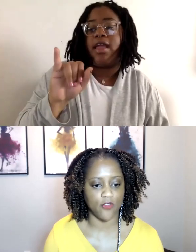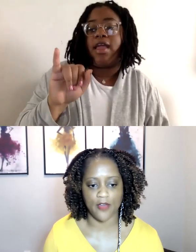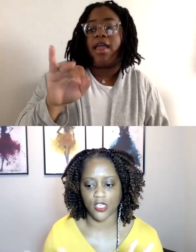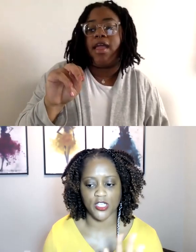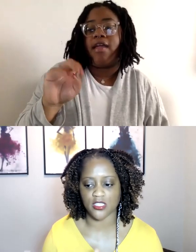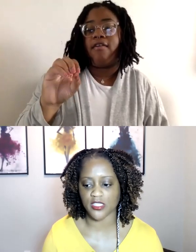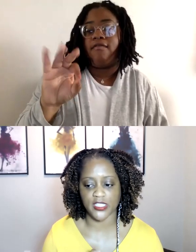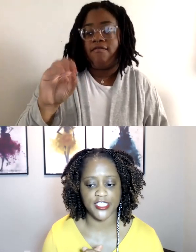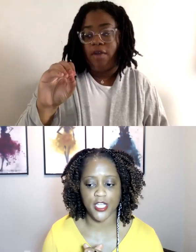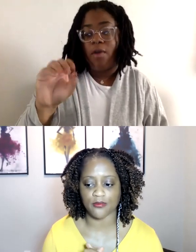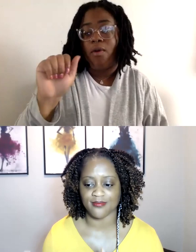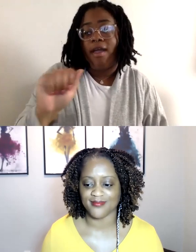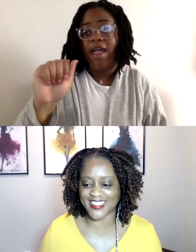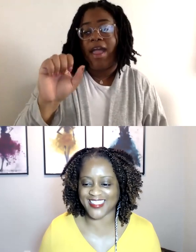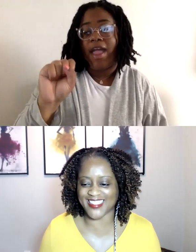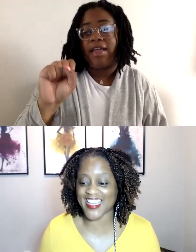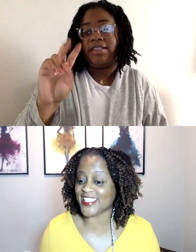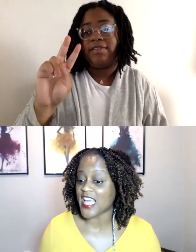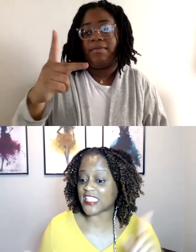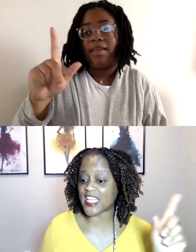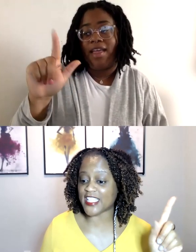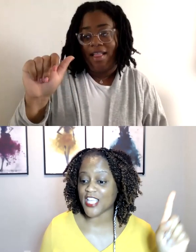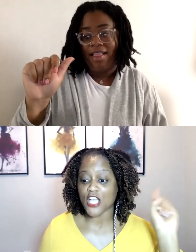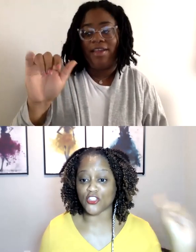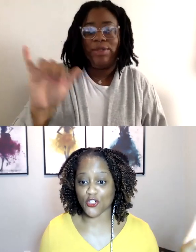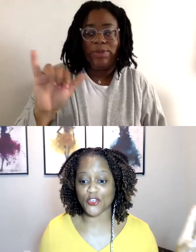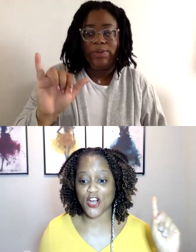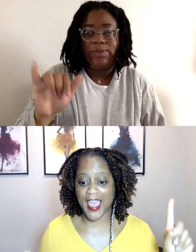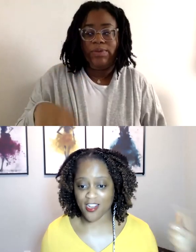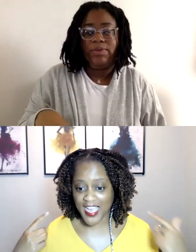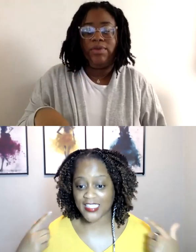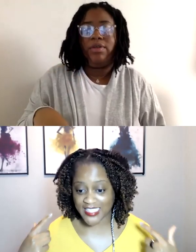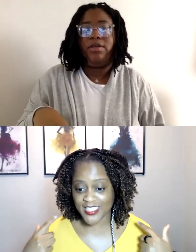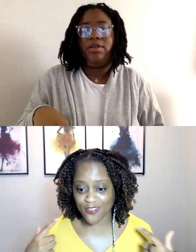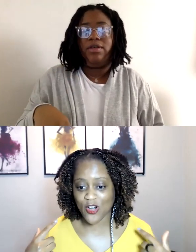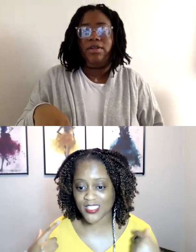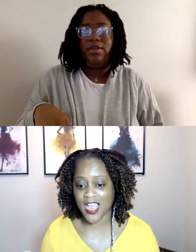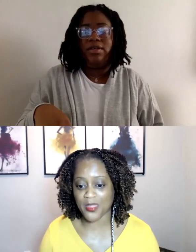If you have any questions, just let us know. Yeah, do your hair. This is the first time,